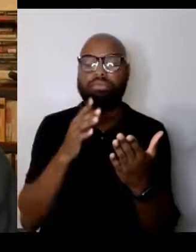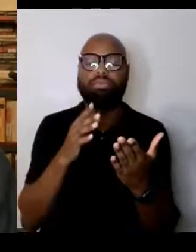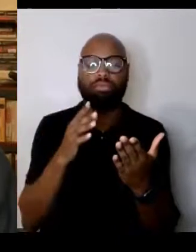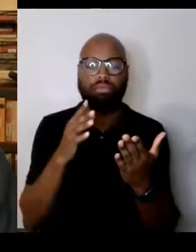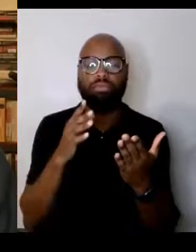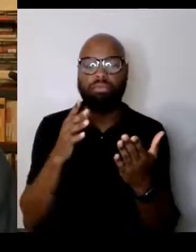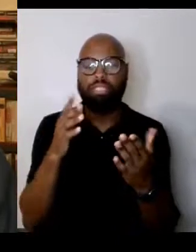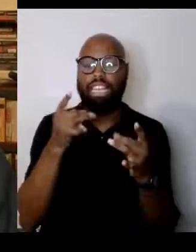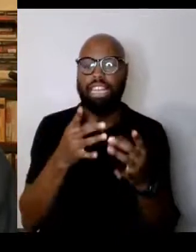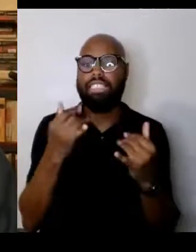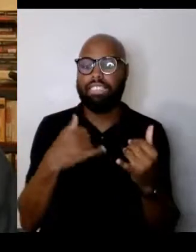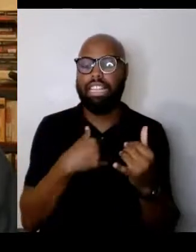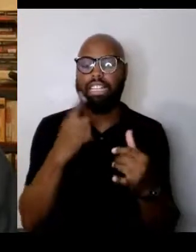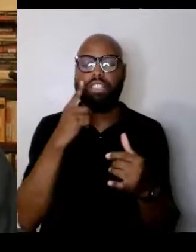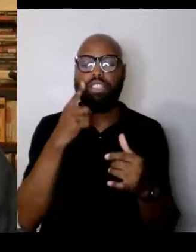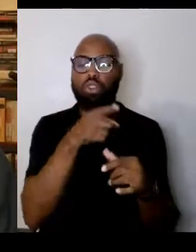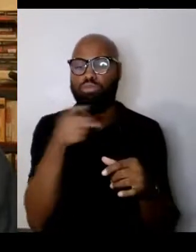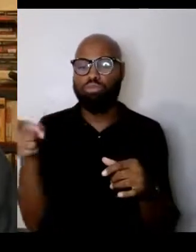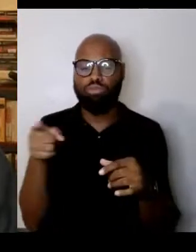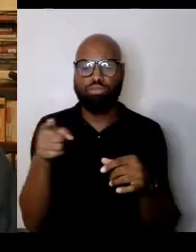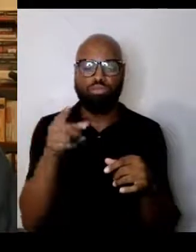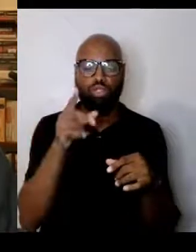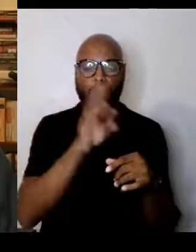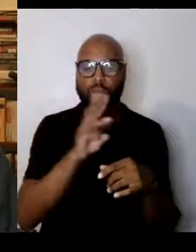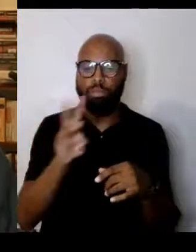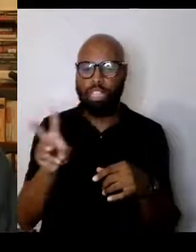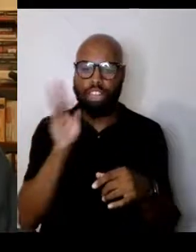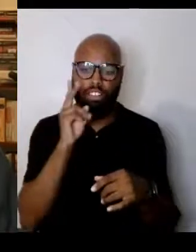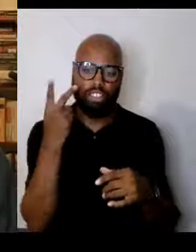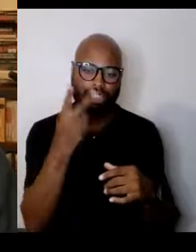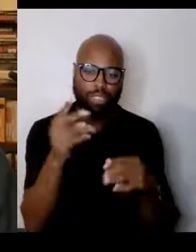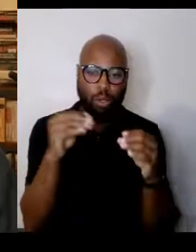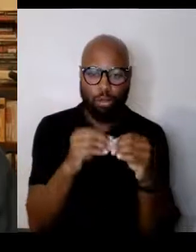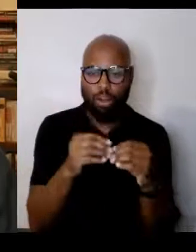Take care of yourselves, take care of each other. We will see you again soon.